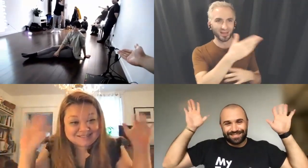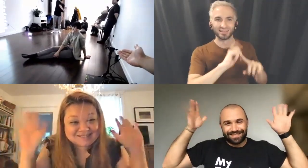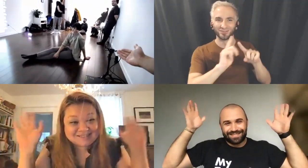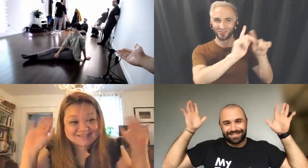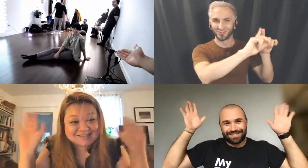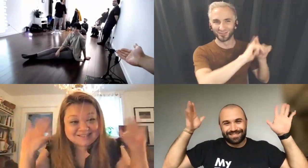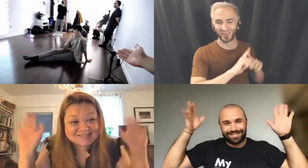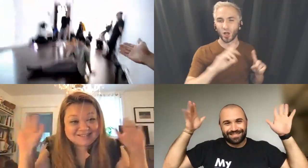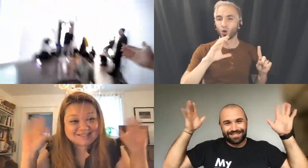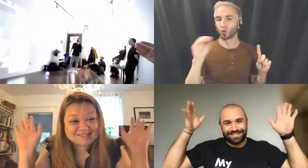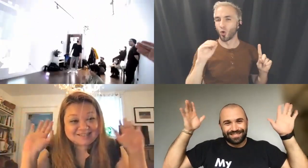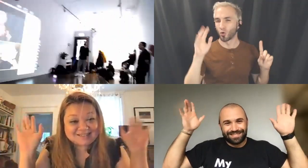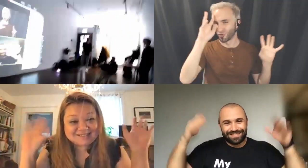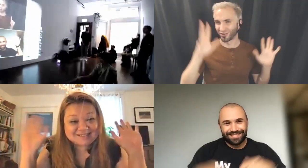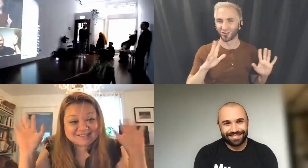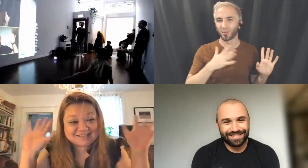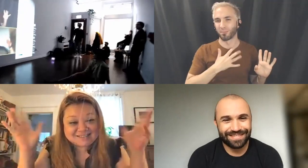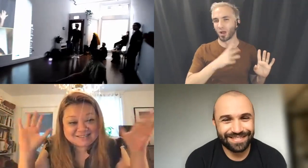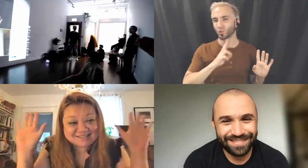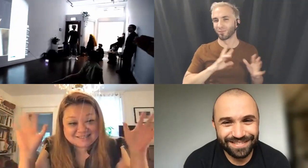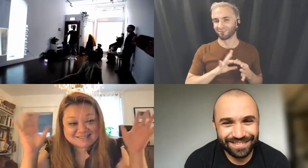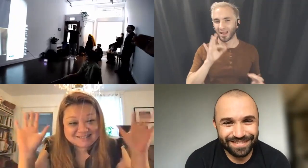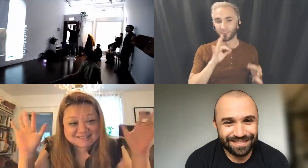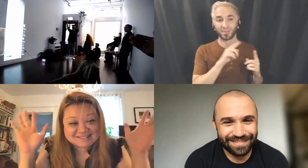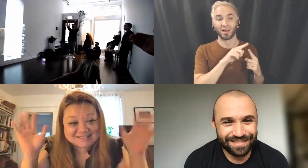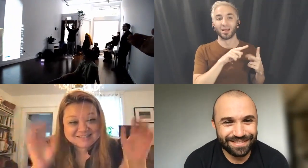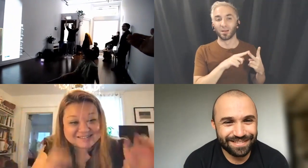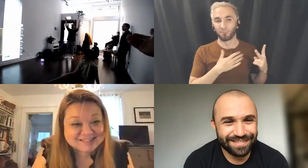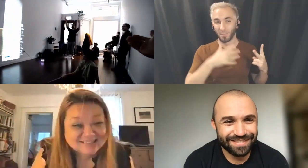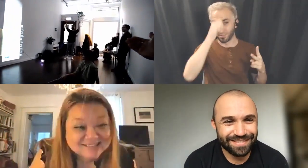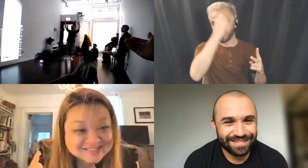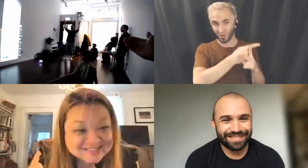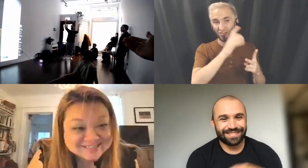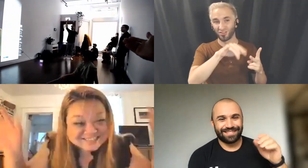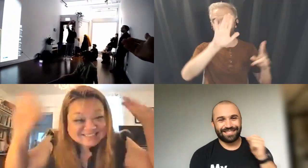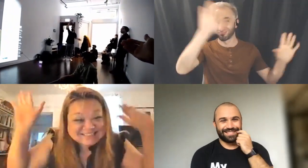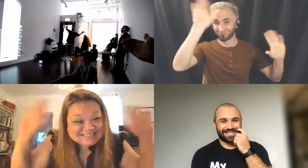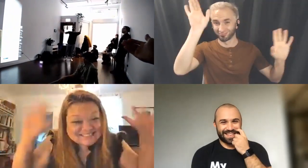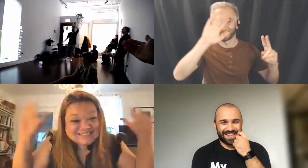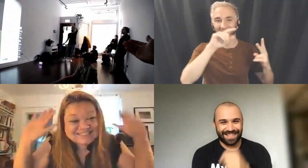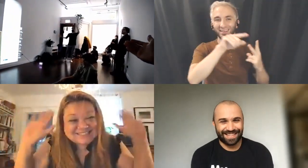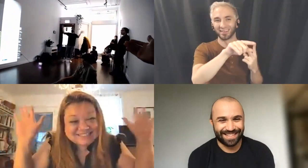my twin flame, and Shang-han my brother, who Madre worked with as well, he's here.